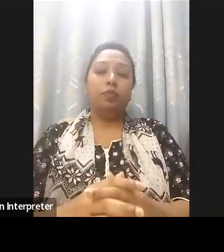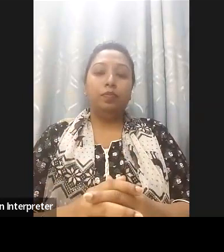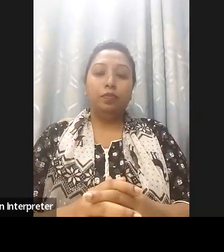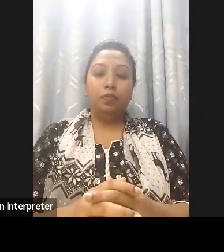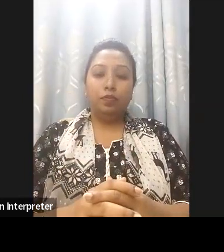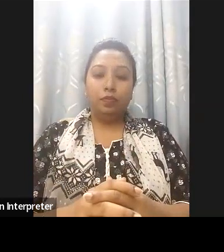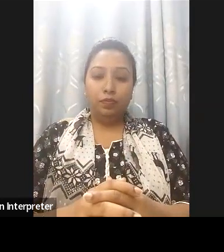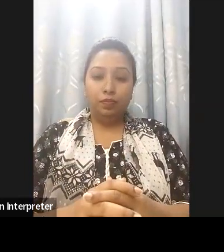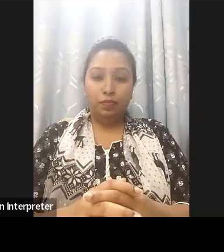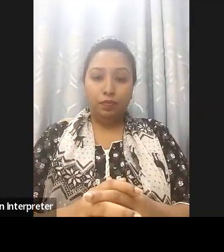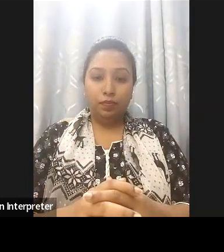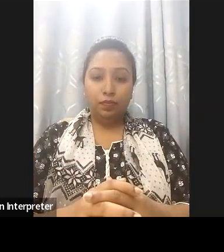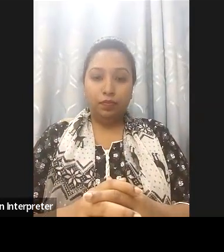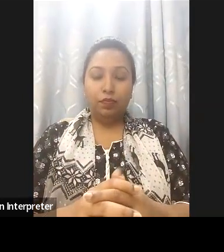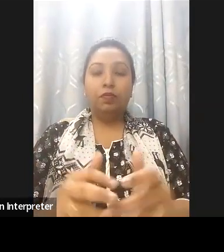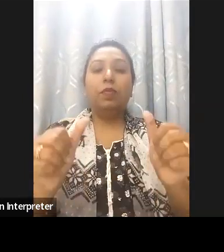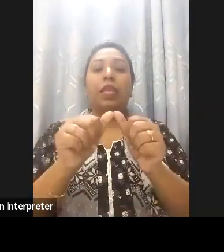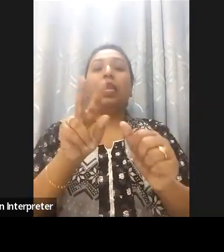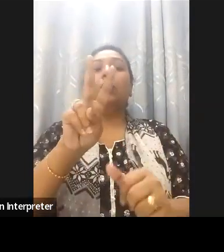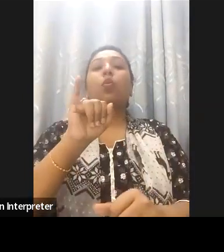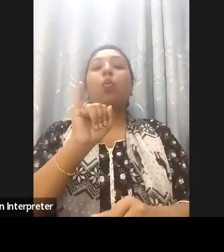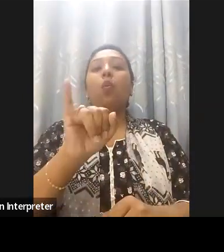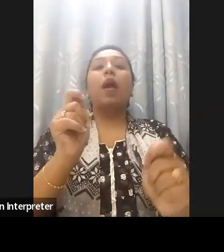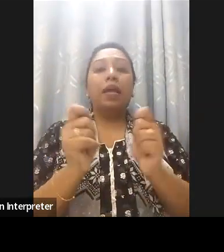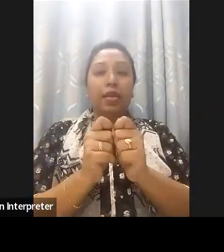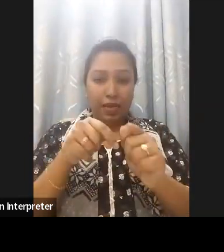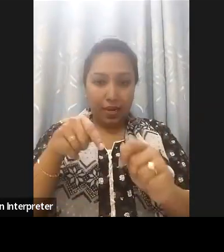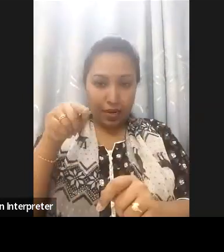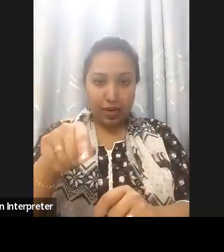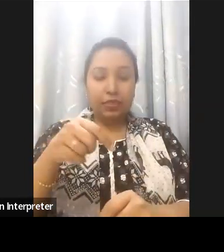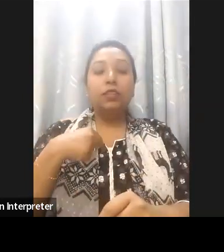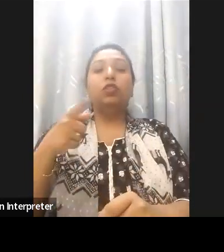under the a2i program further demonstrates our commitment to equality and inclusivity.